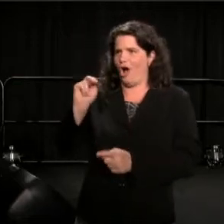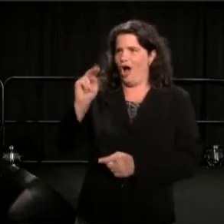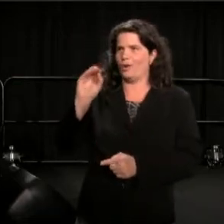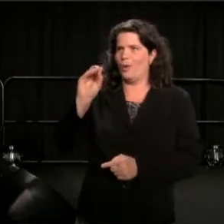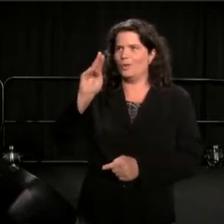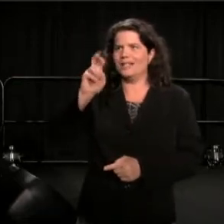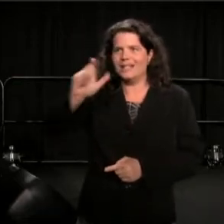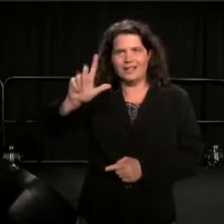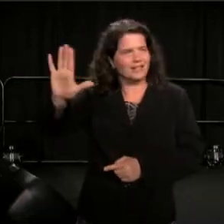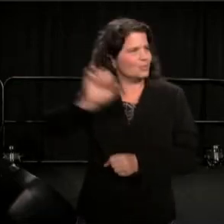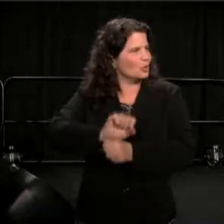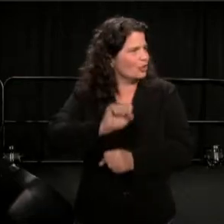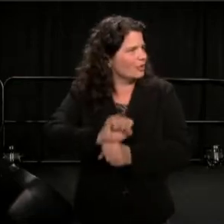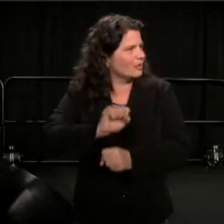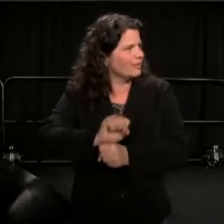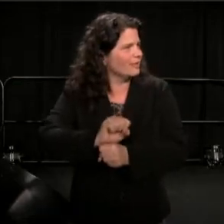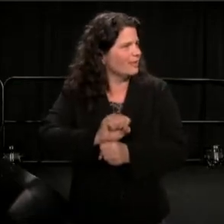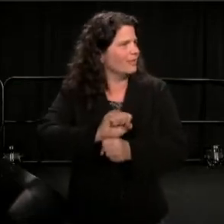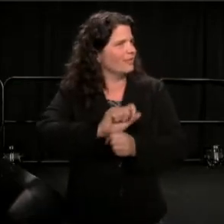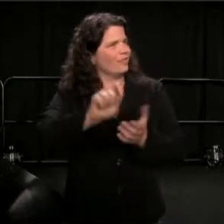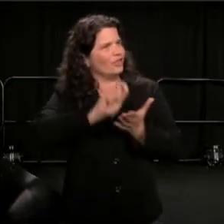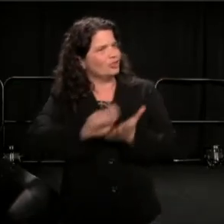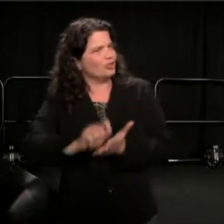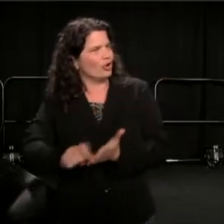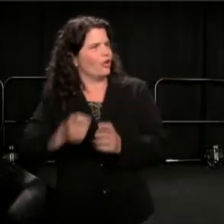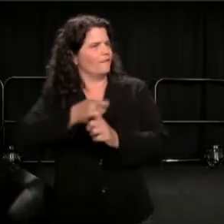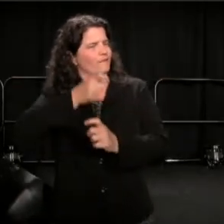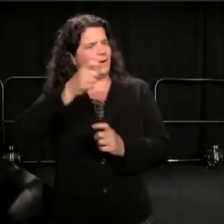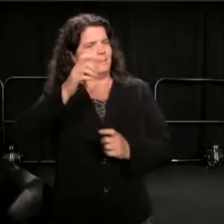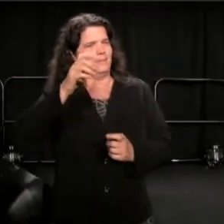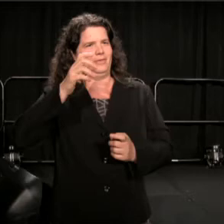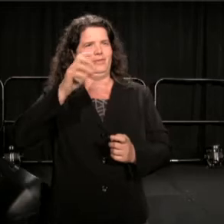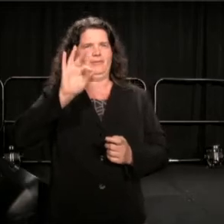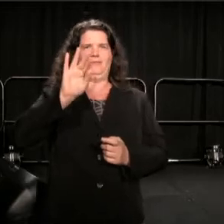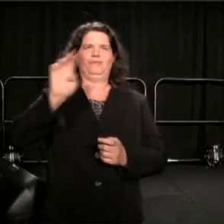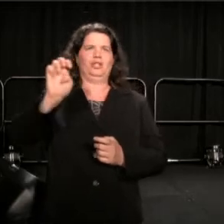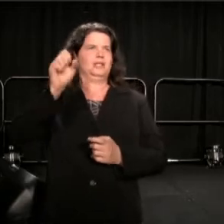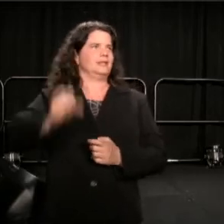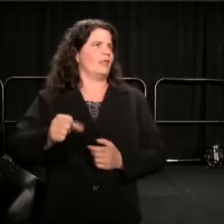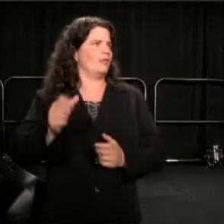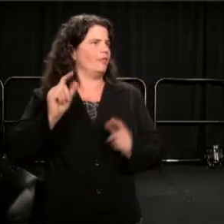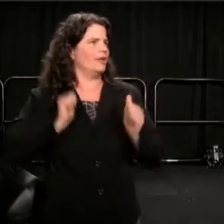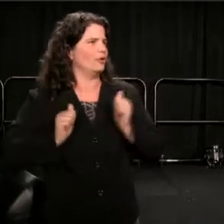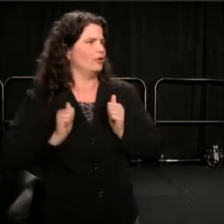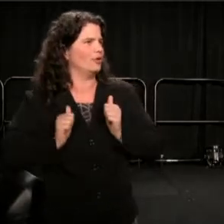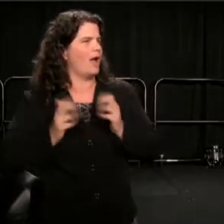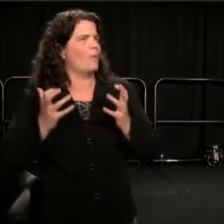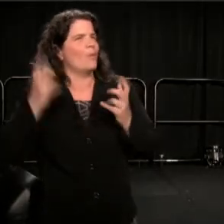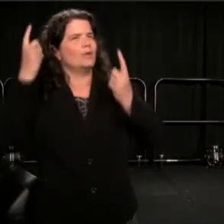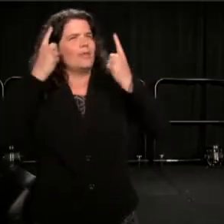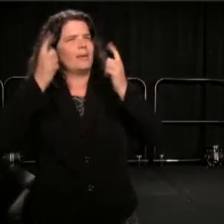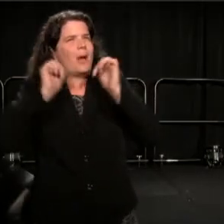I long to think of a way that theater could walk side by side, with the movement.